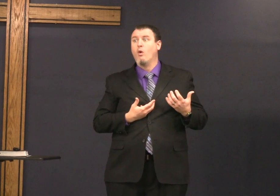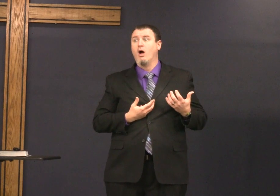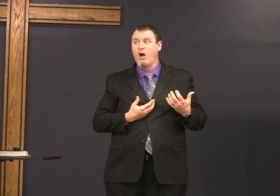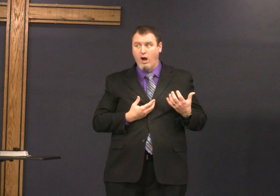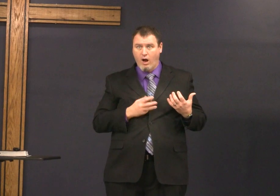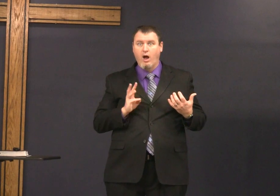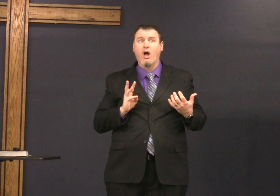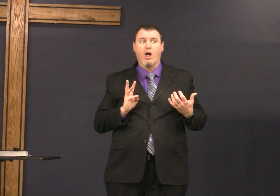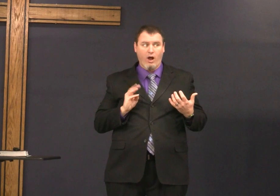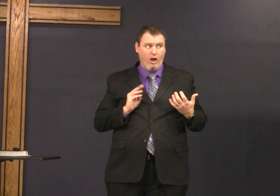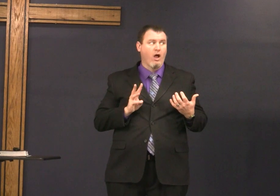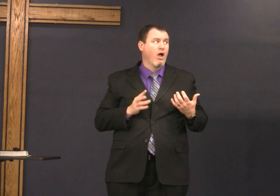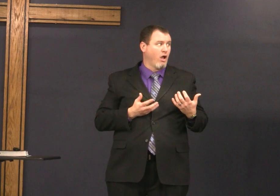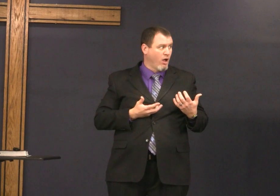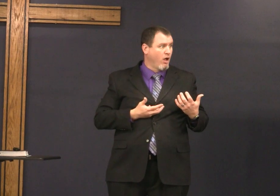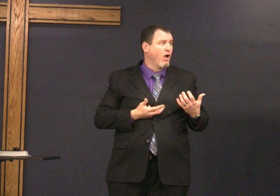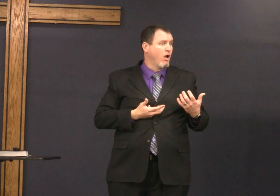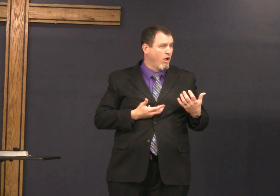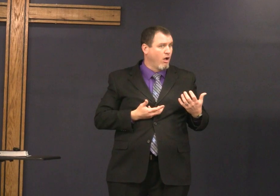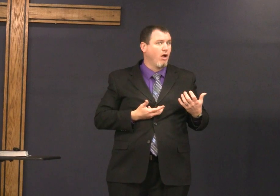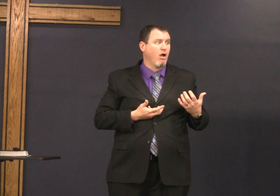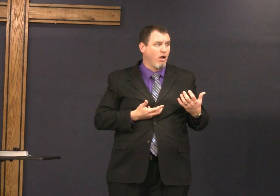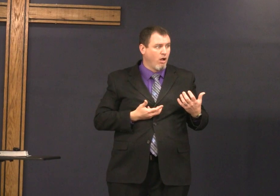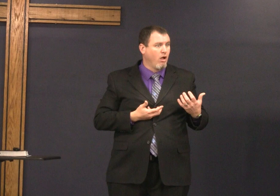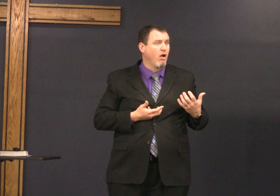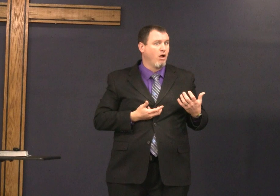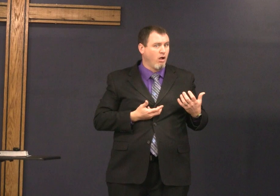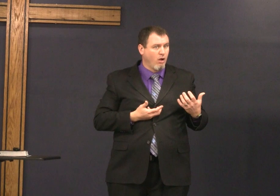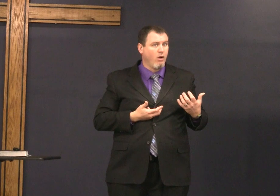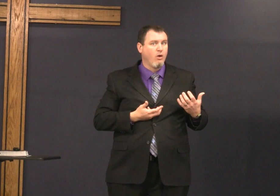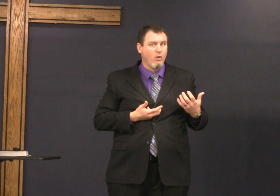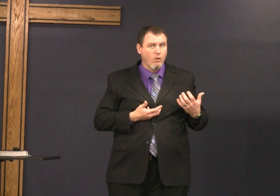and Joseph there with the baby in amazements at the scene